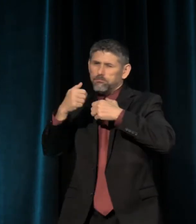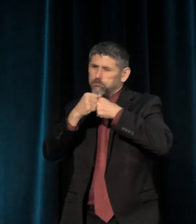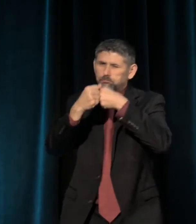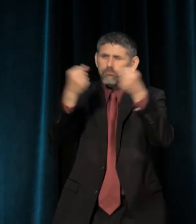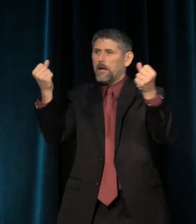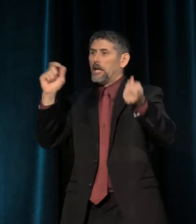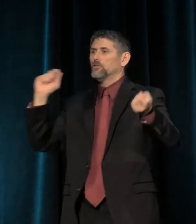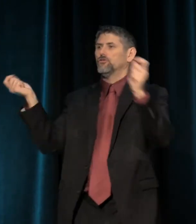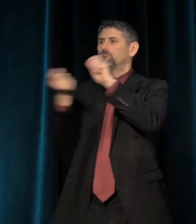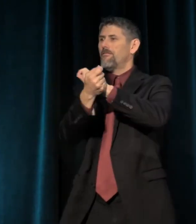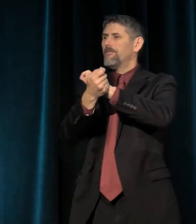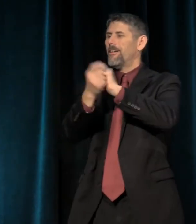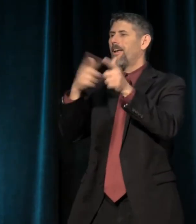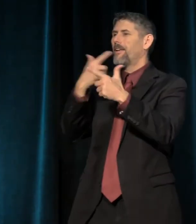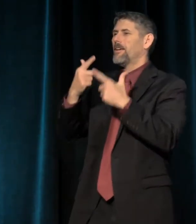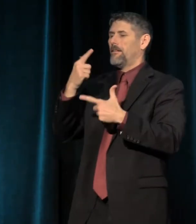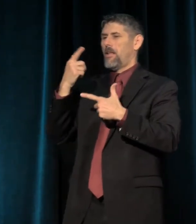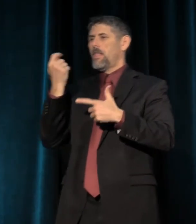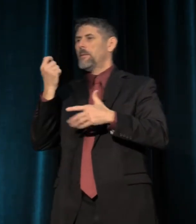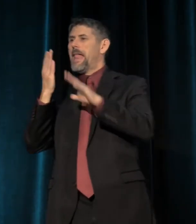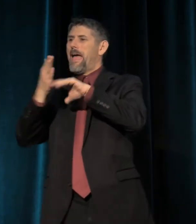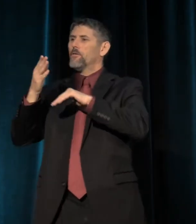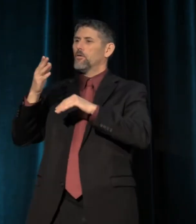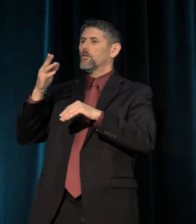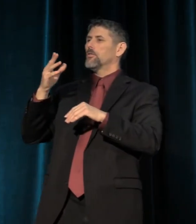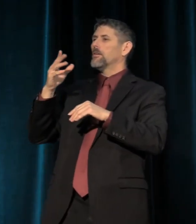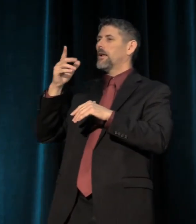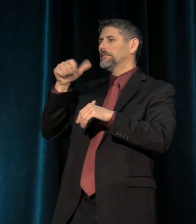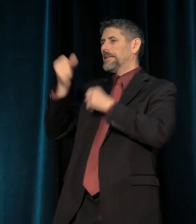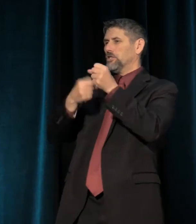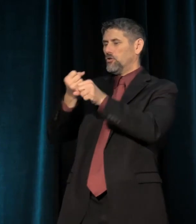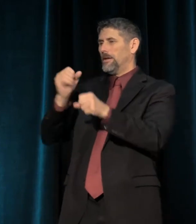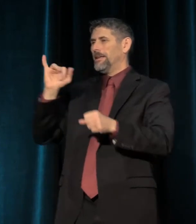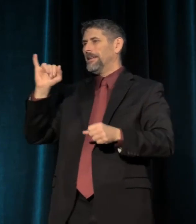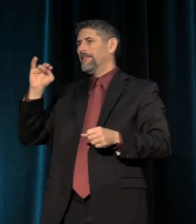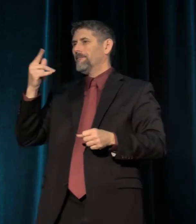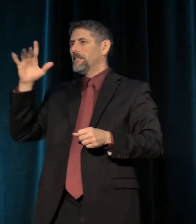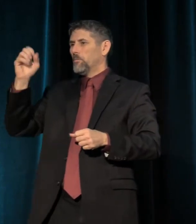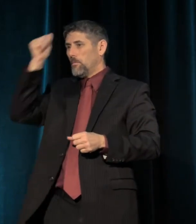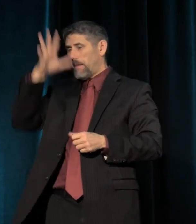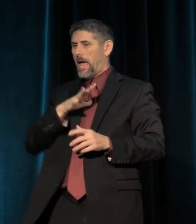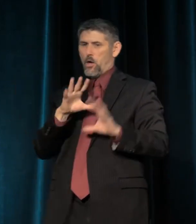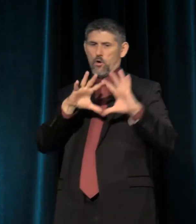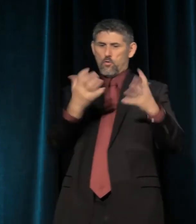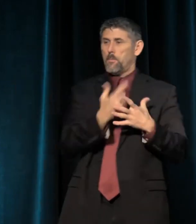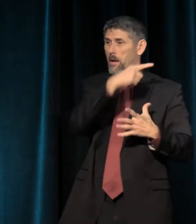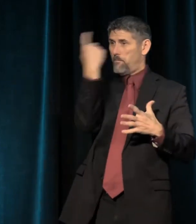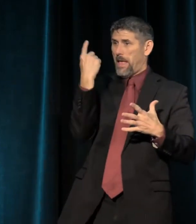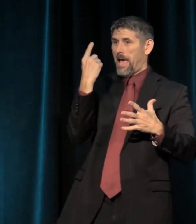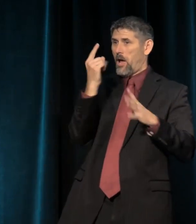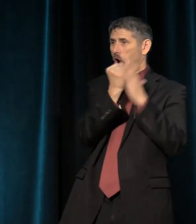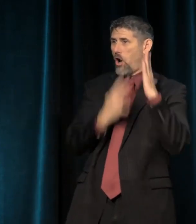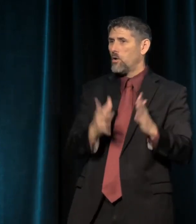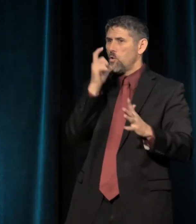A little over a decade after "Invisible Man," a group of black artists who were inspired by the civil rights movement,